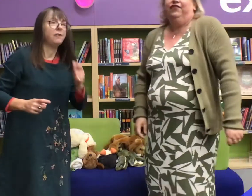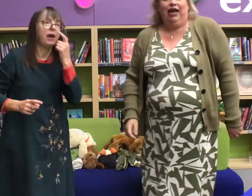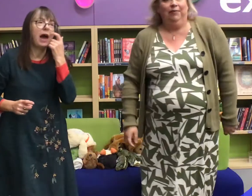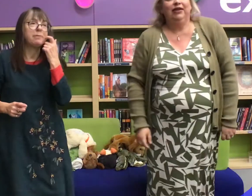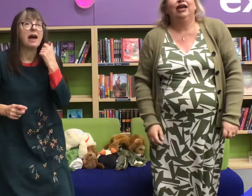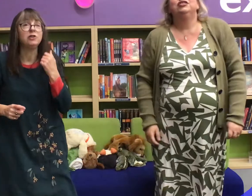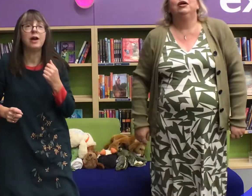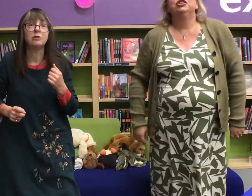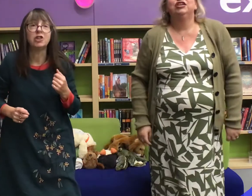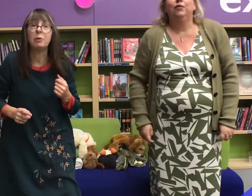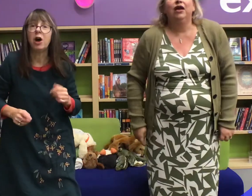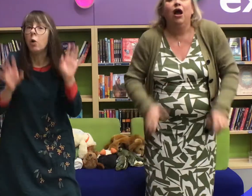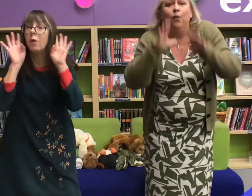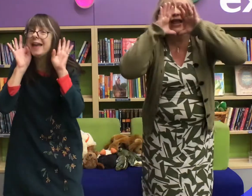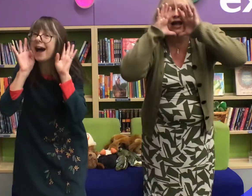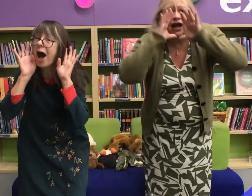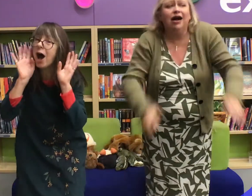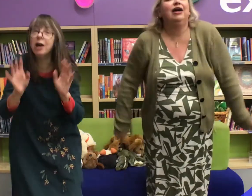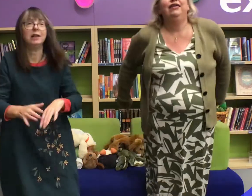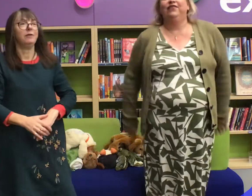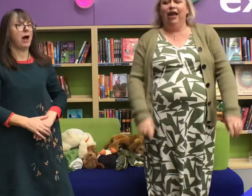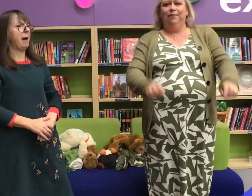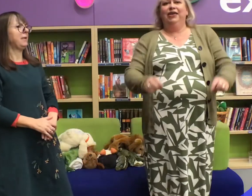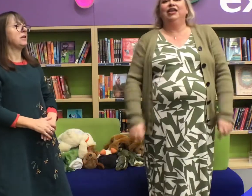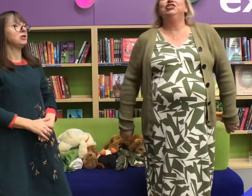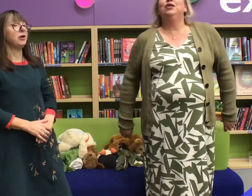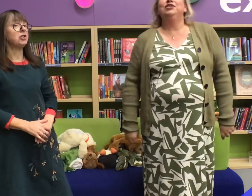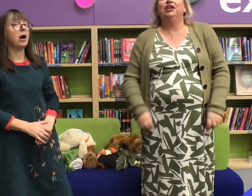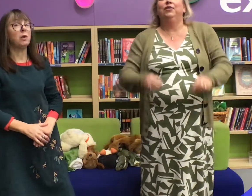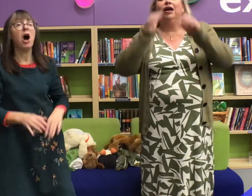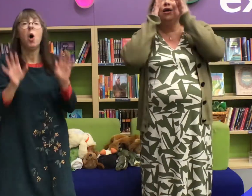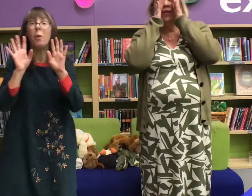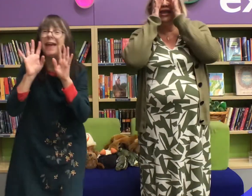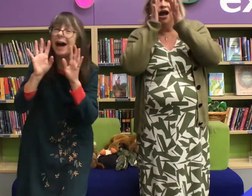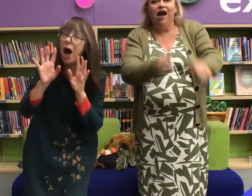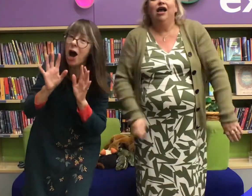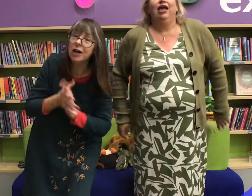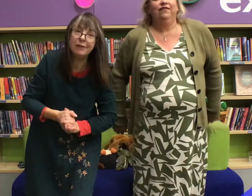If you're happy and you know it shout we are! we are! if you're happy and you know it shout we are! we are!